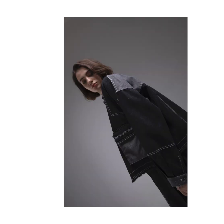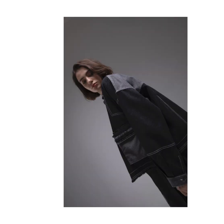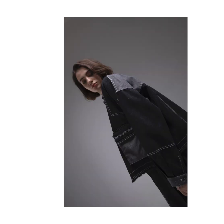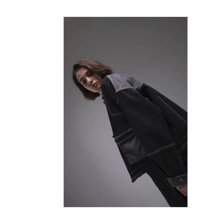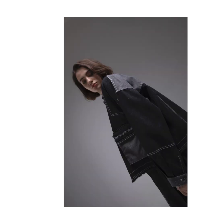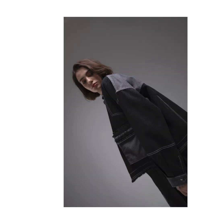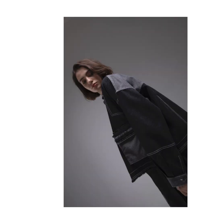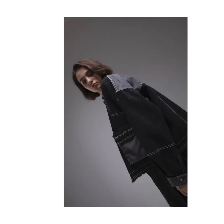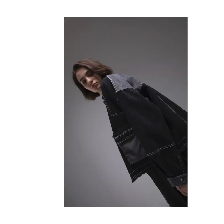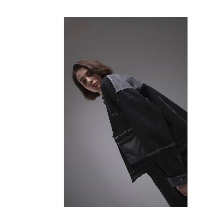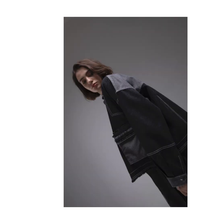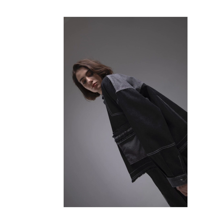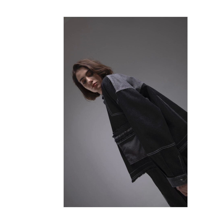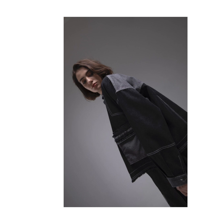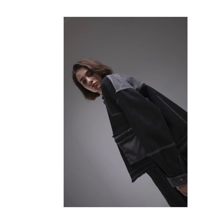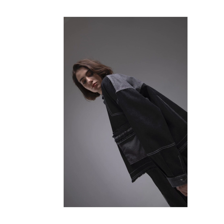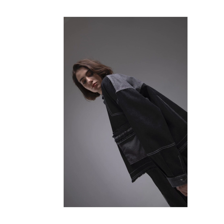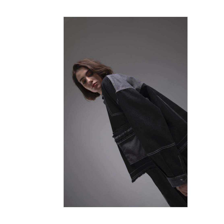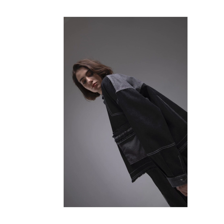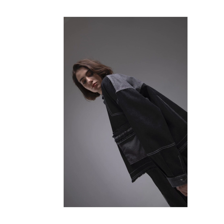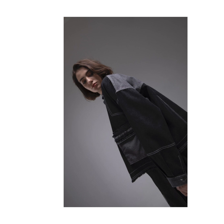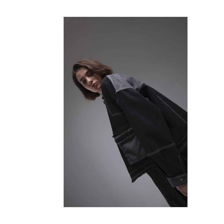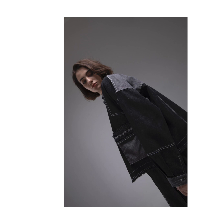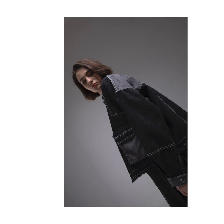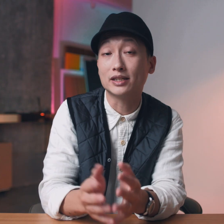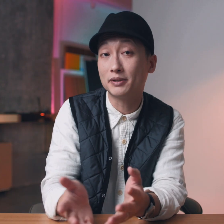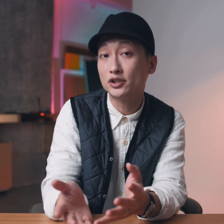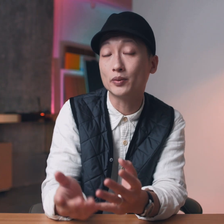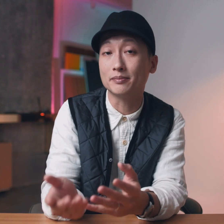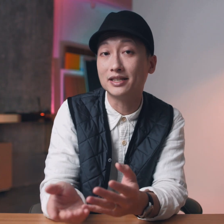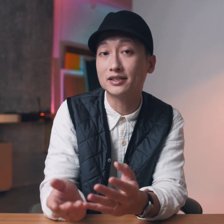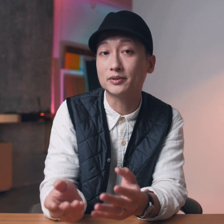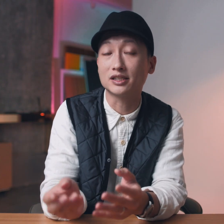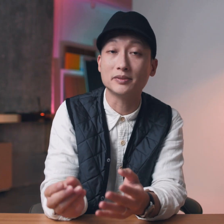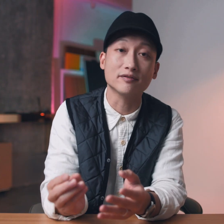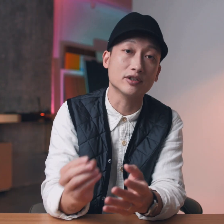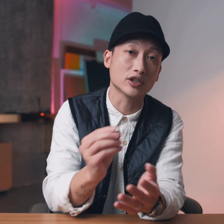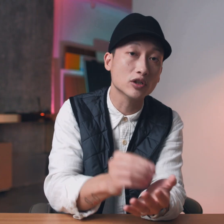really topple the audience's reading of an image especially when the main subject is being very